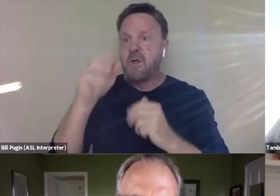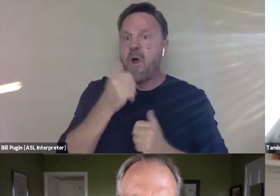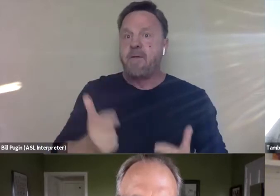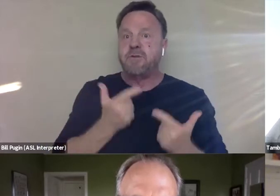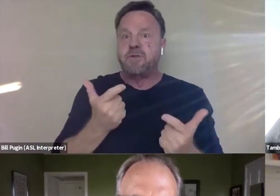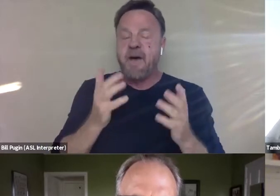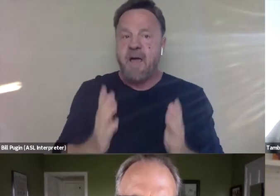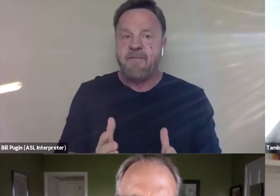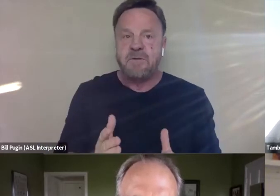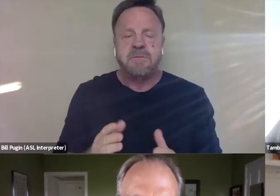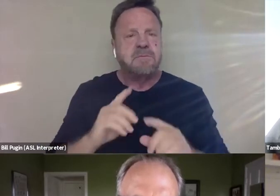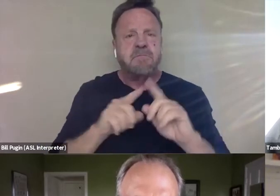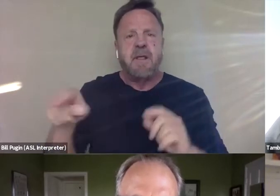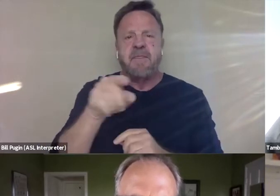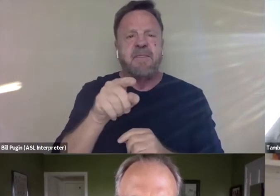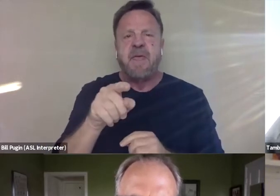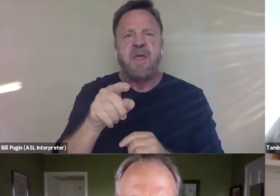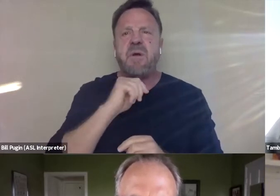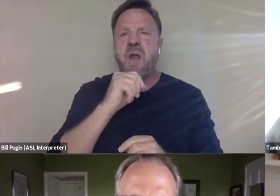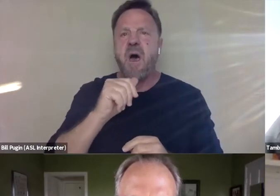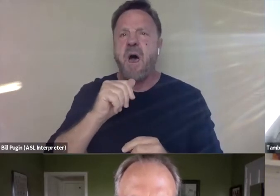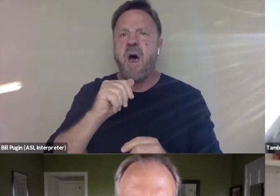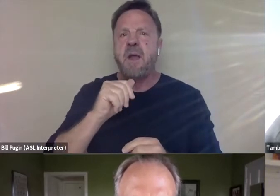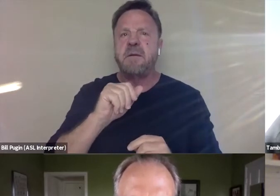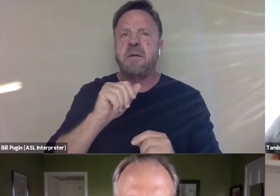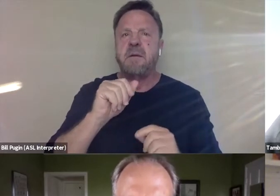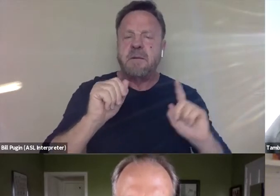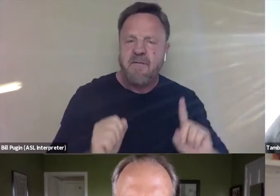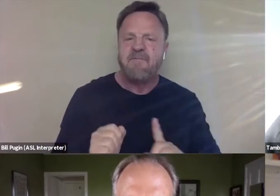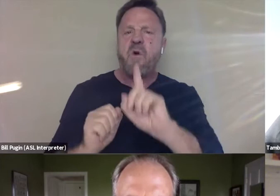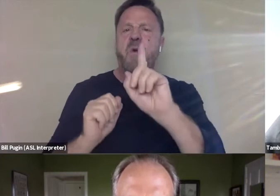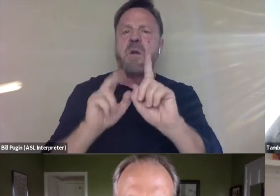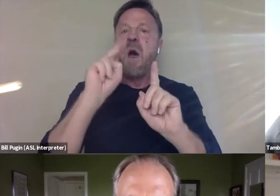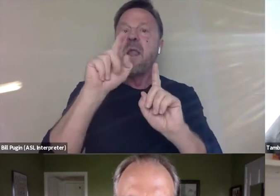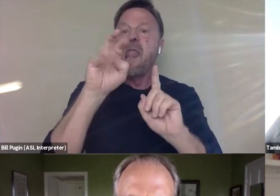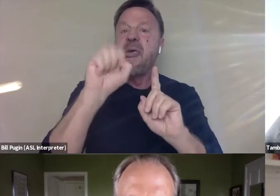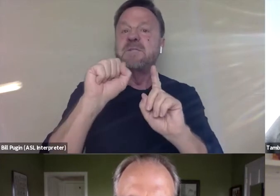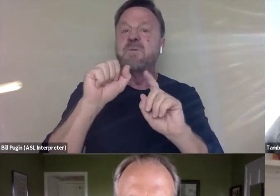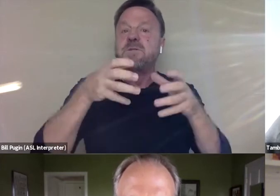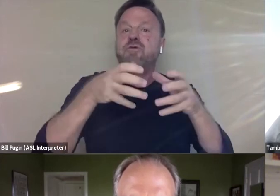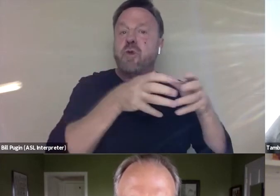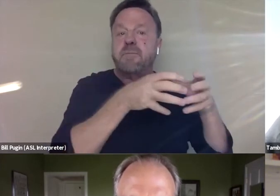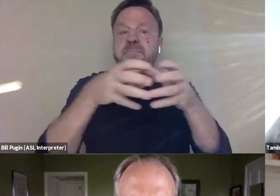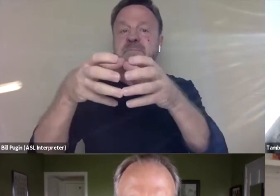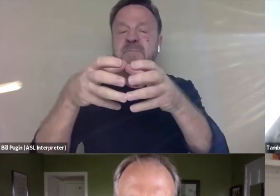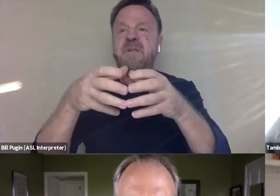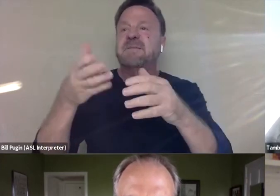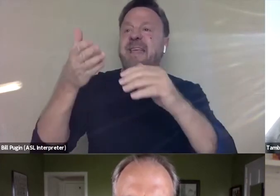but they wouldn't come forward if we didn't come forward as a group. After I'd already given the interview to The New York Times off the record,